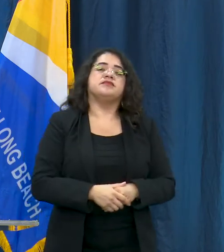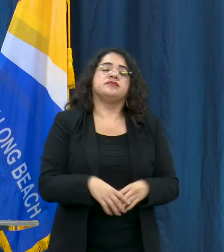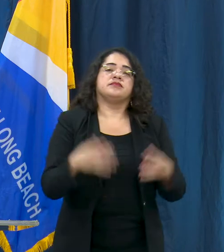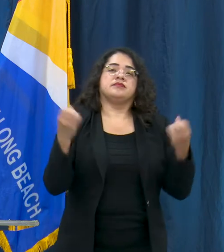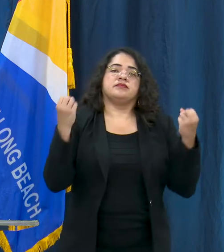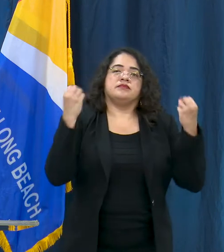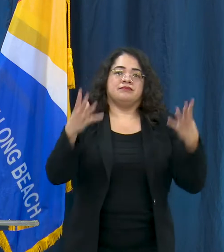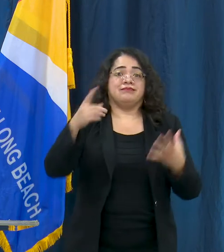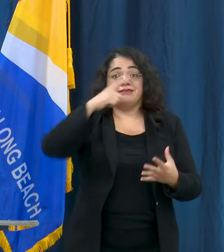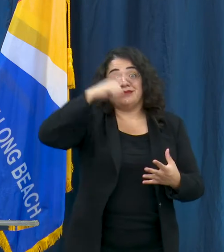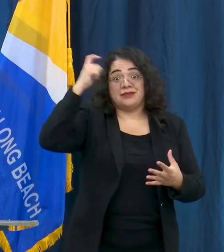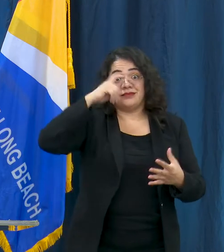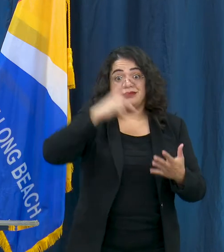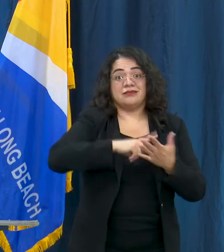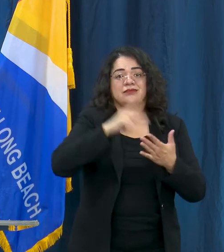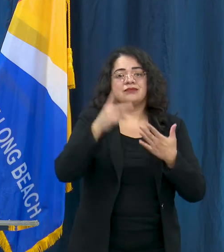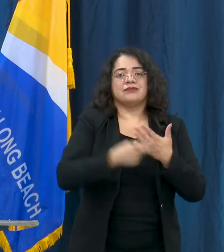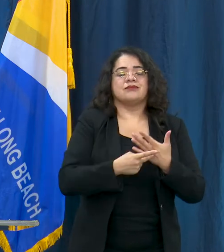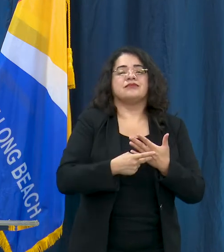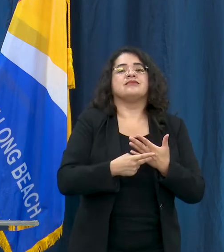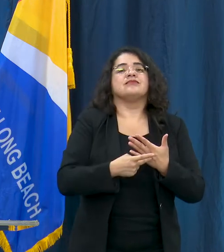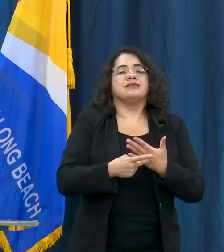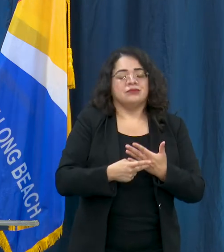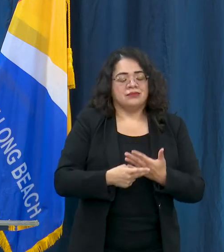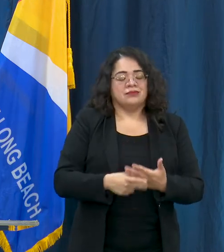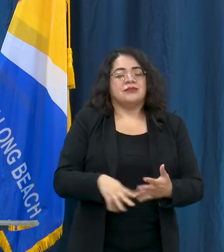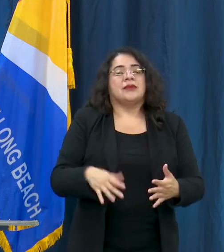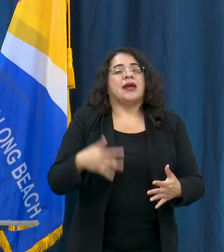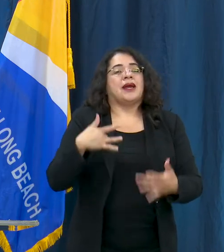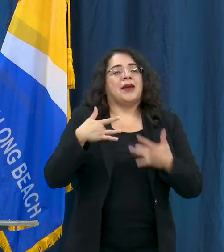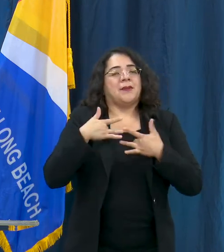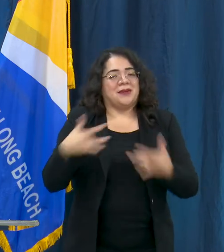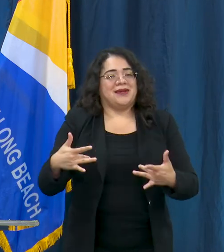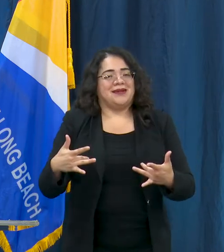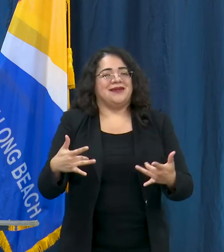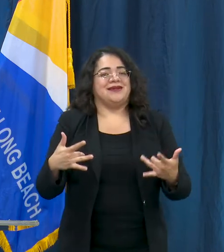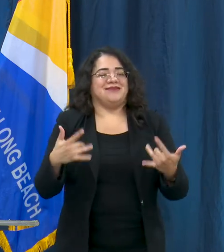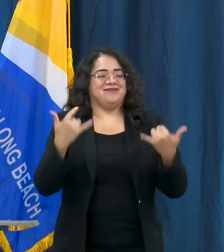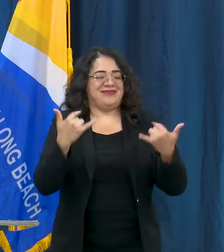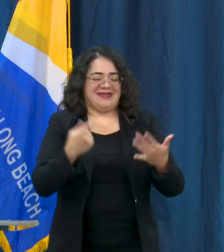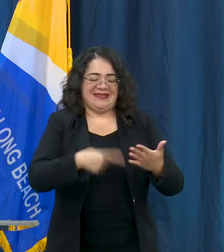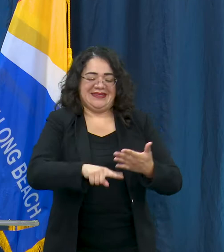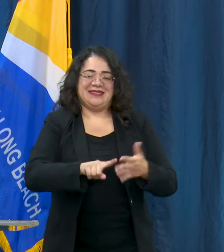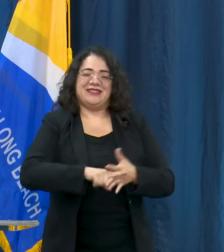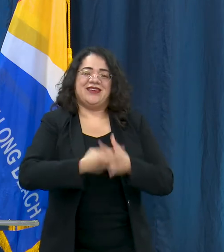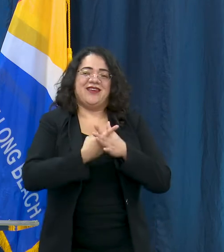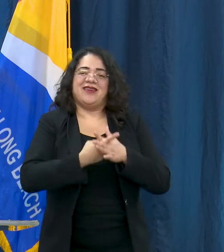summer programming would normally have is just not allowed by the State of California and so we were modifying what is